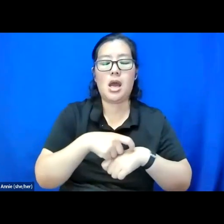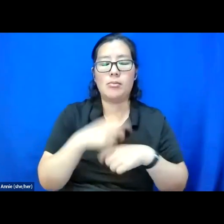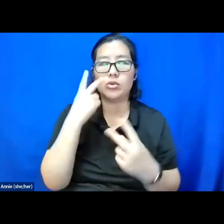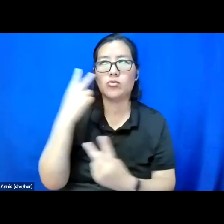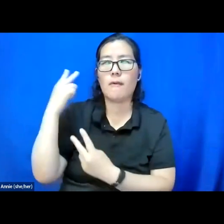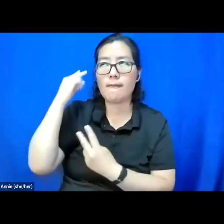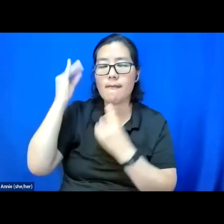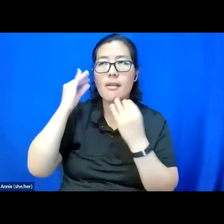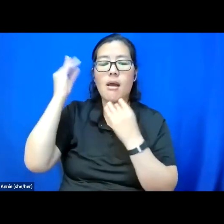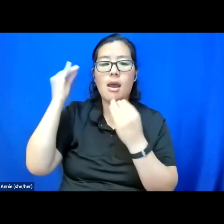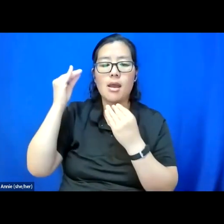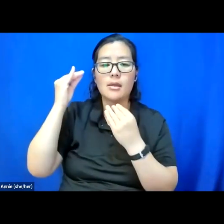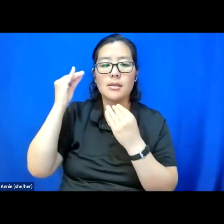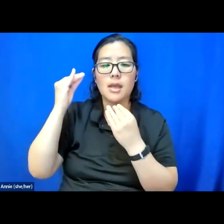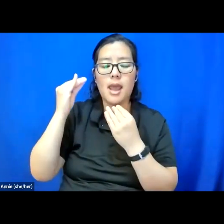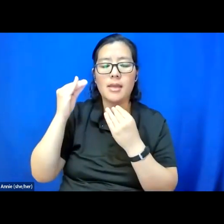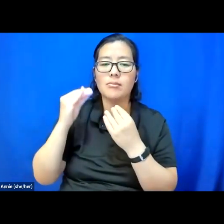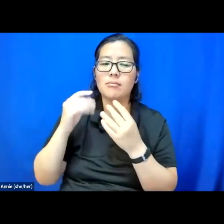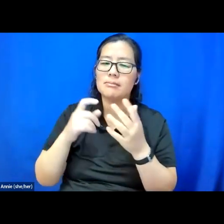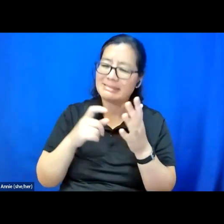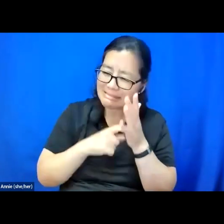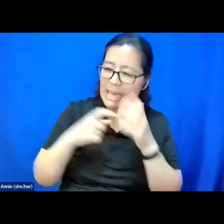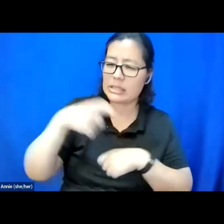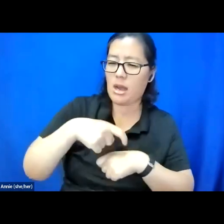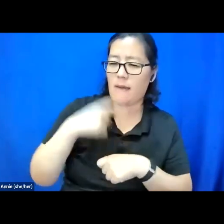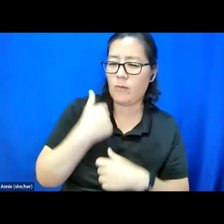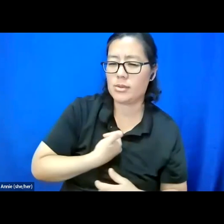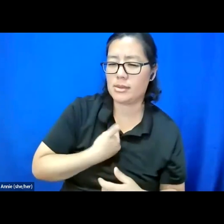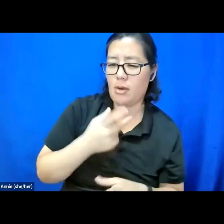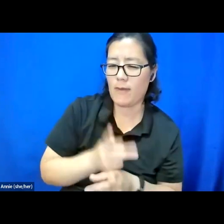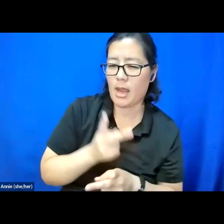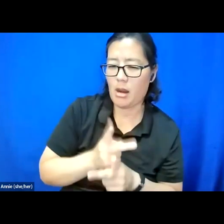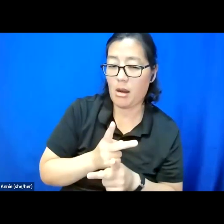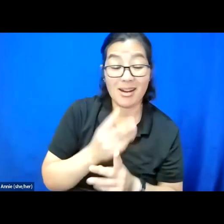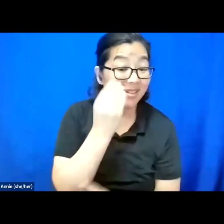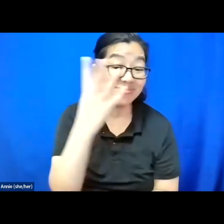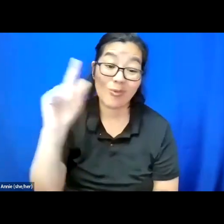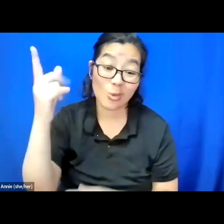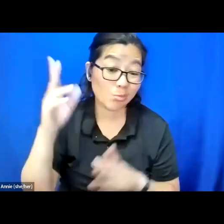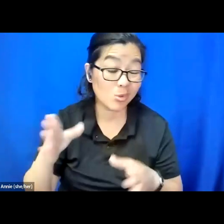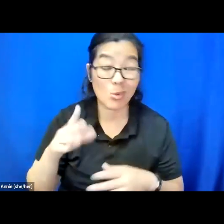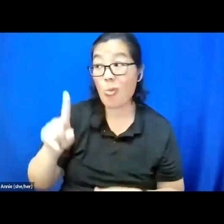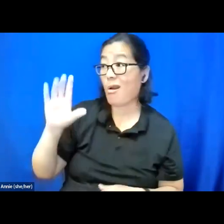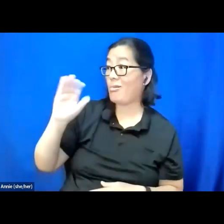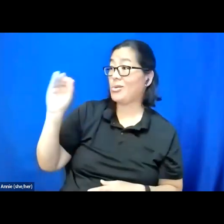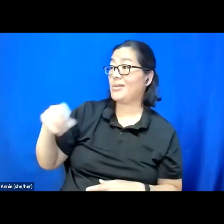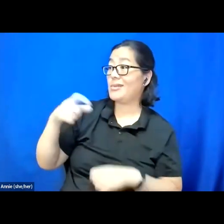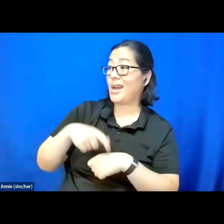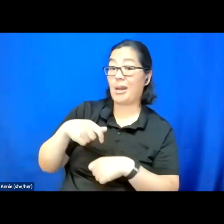and to build in time for self-care. And I will be the first person to tell you 100% of the time I am not good at that.